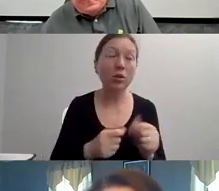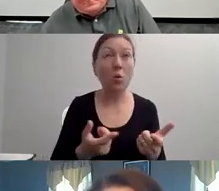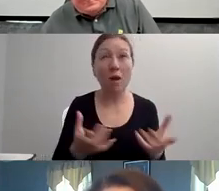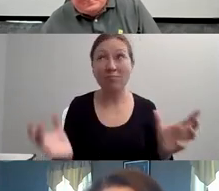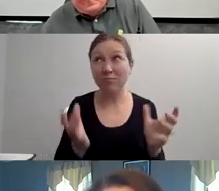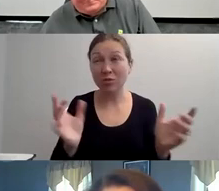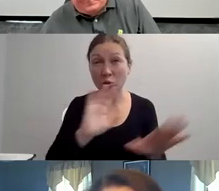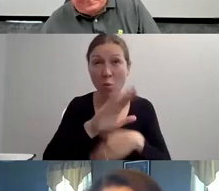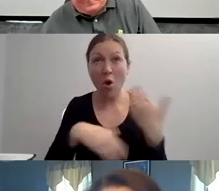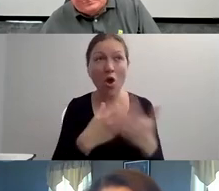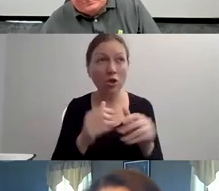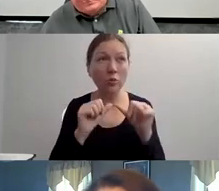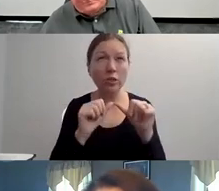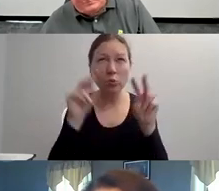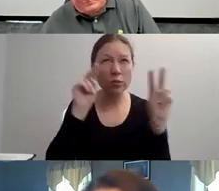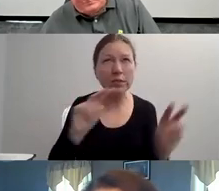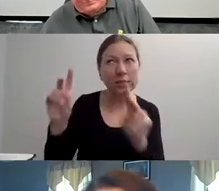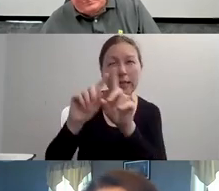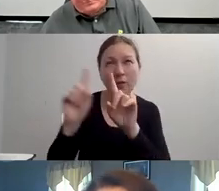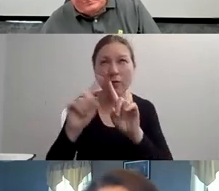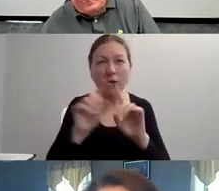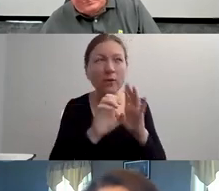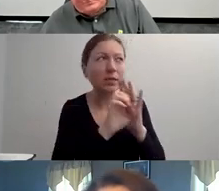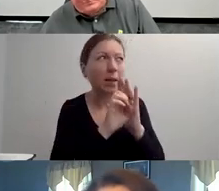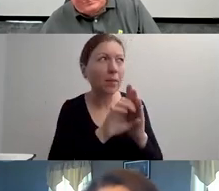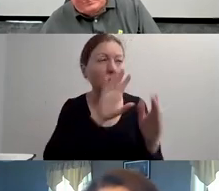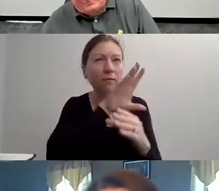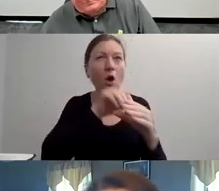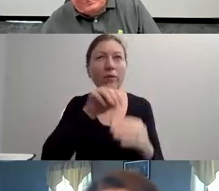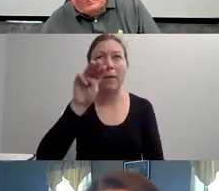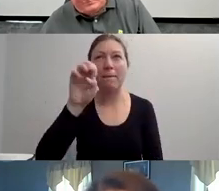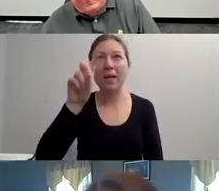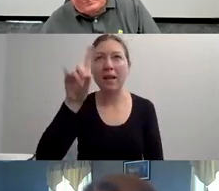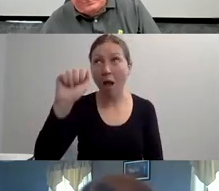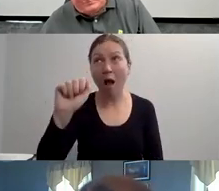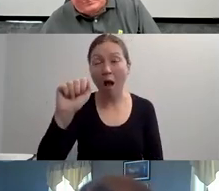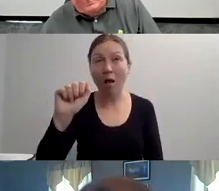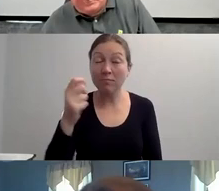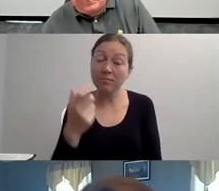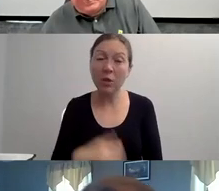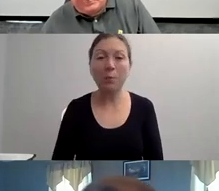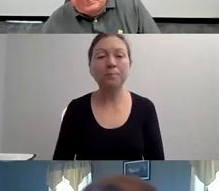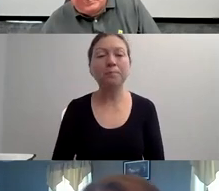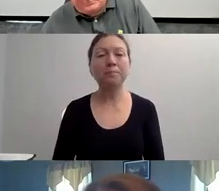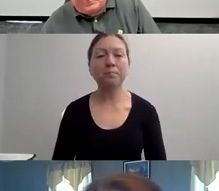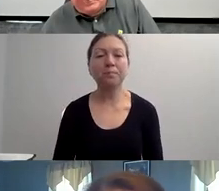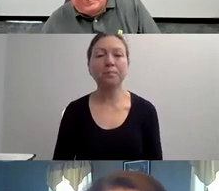"NUMBER 3, USE THE WORD DISABILITY.